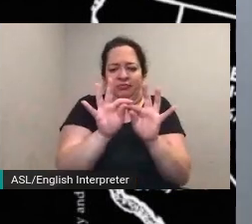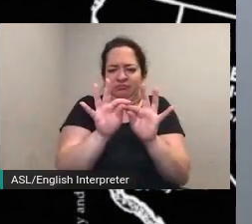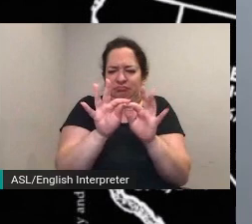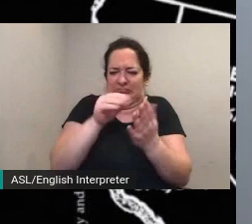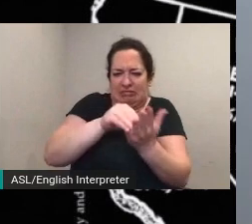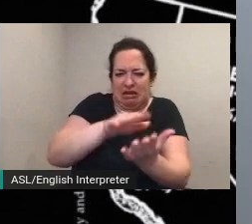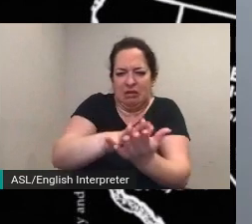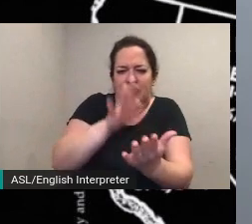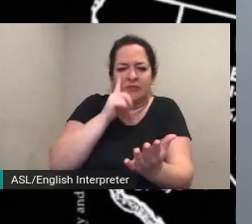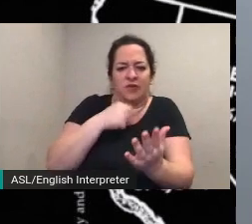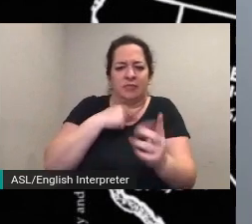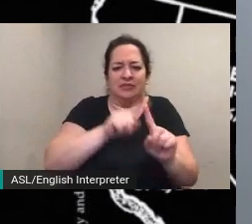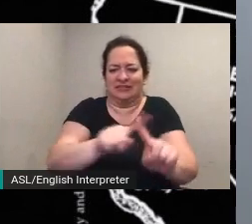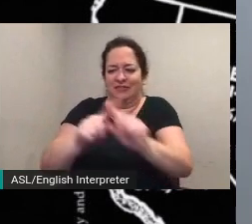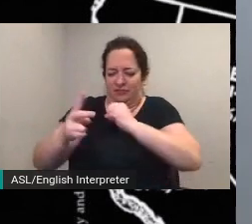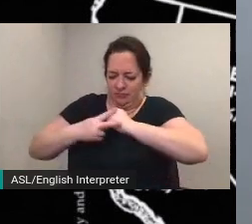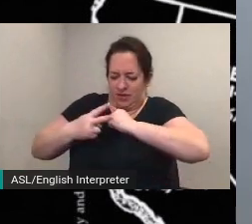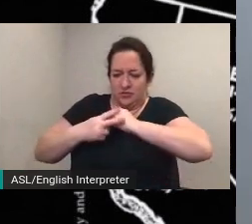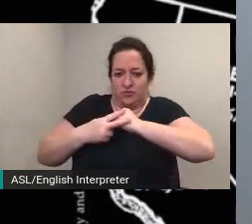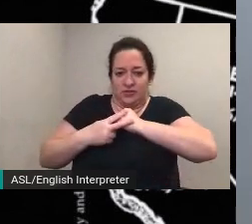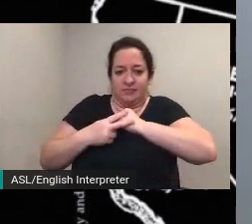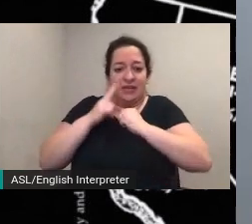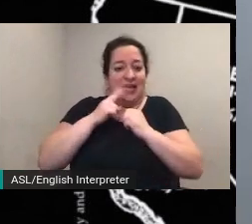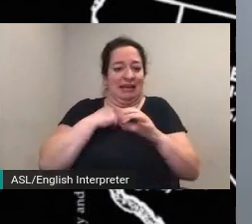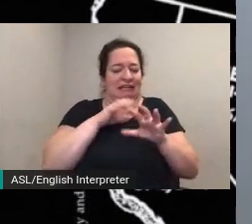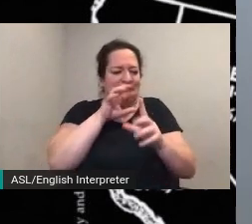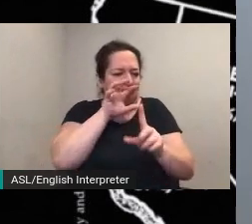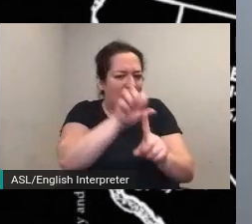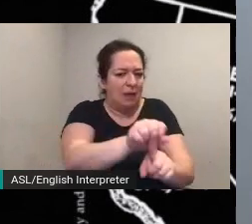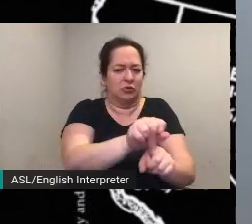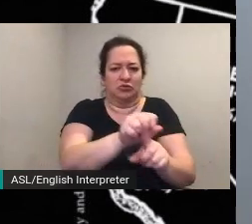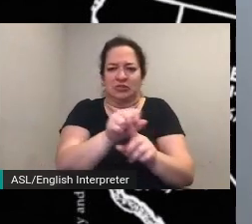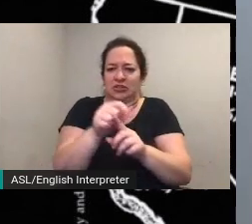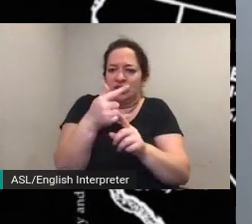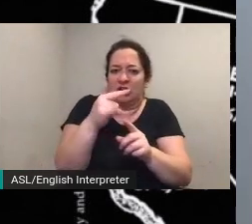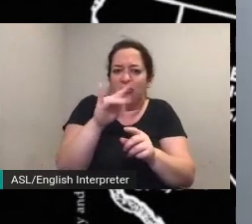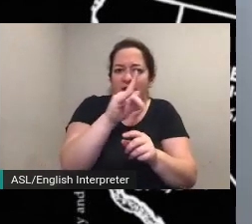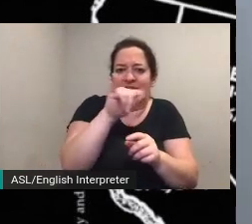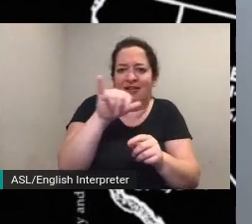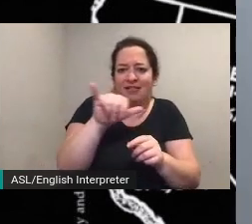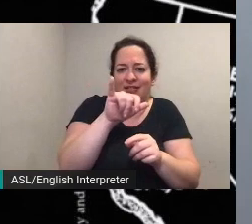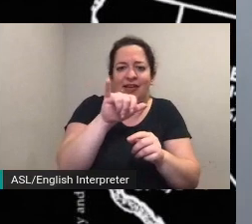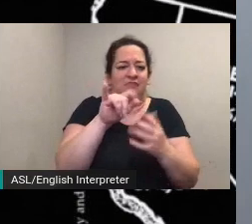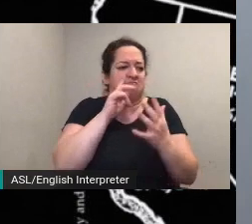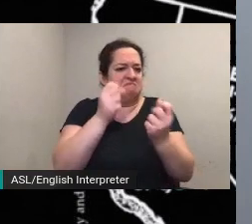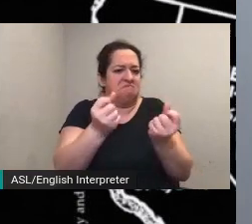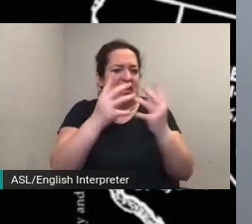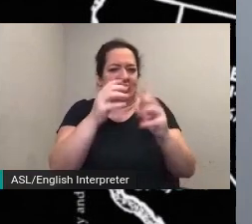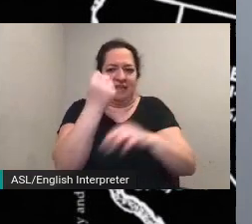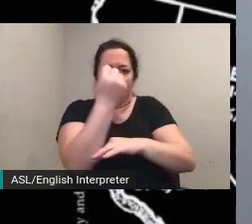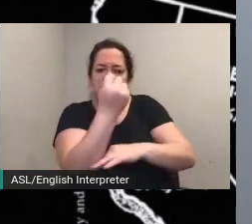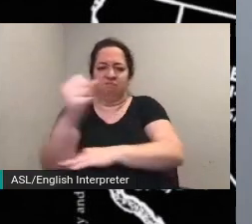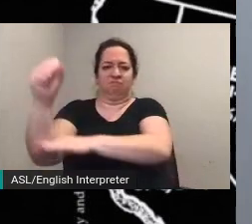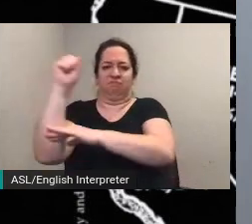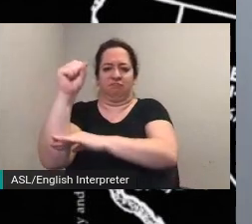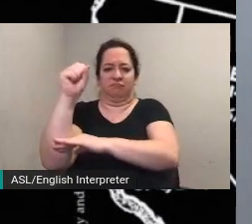and captures geographically the extensive movement to develop a cutting-edge resource for our communities to use